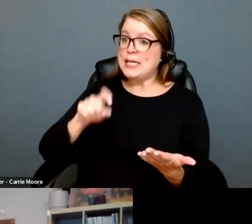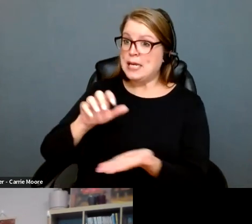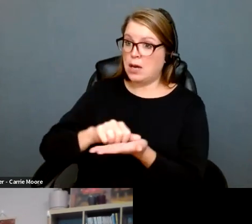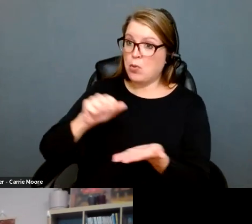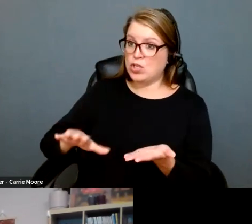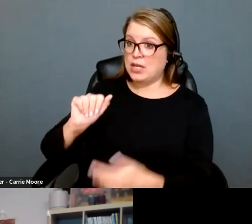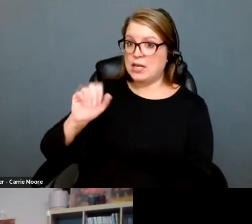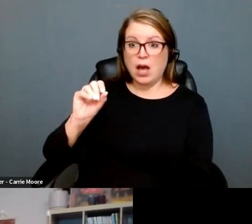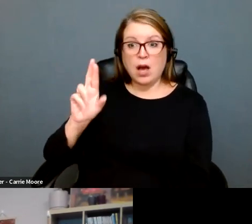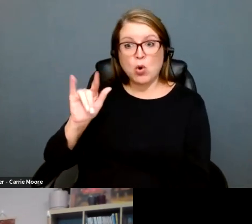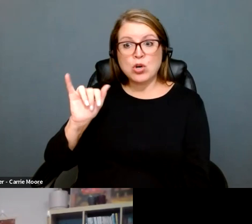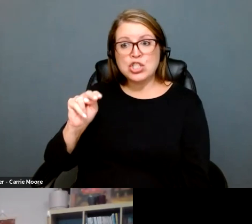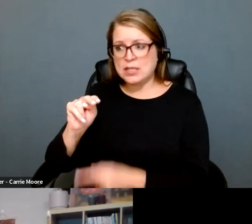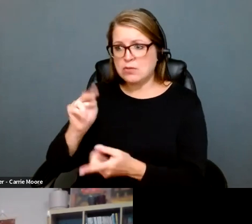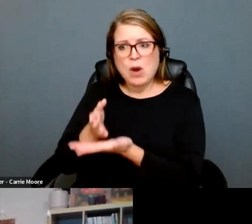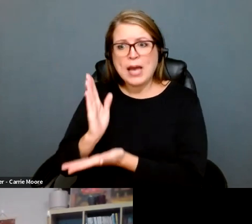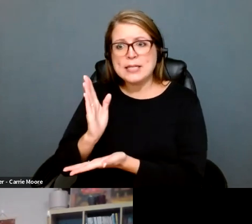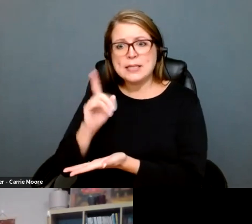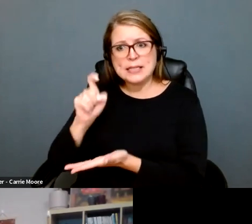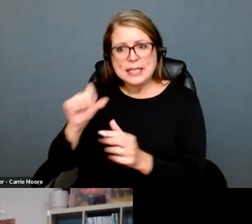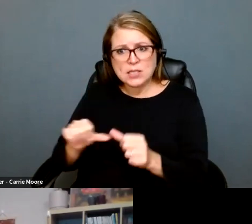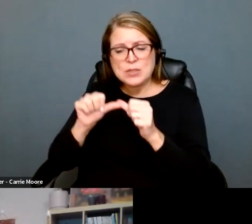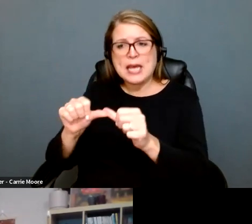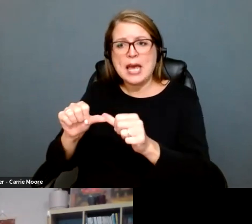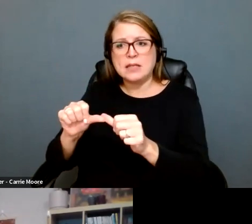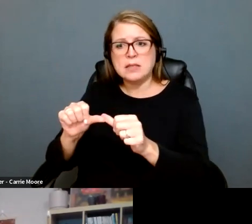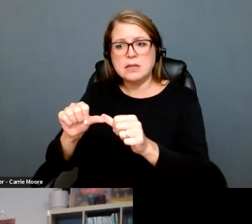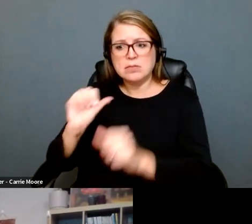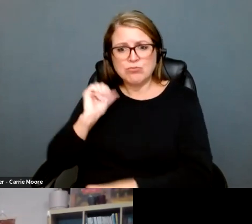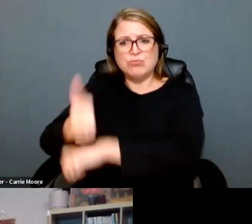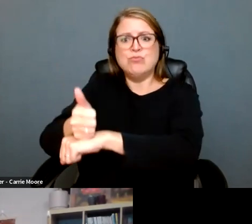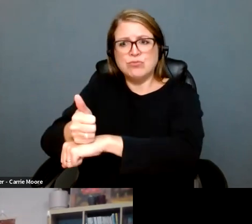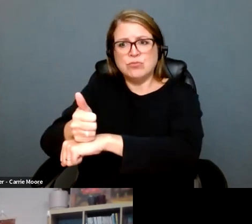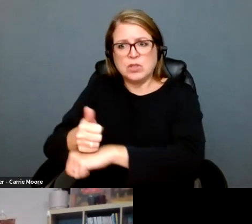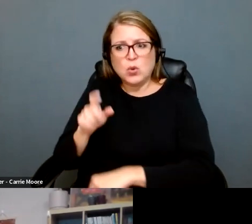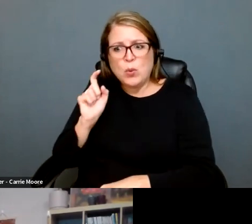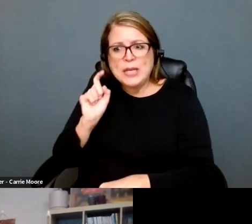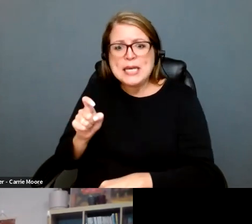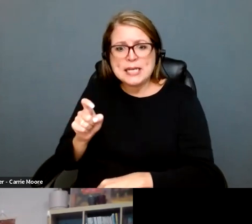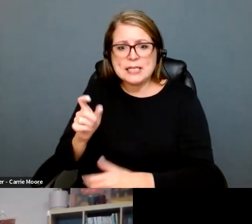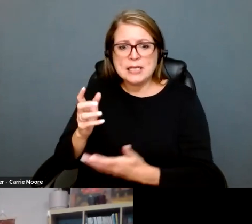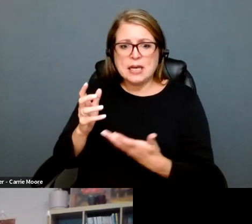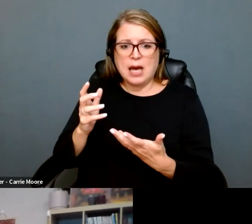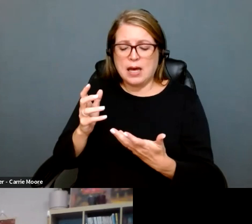Idaho? >> AADIKA: Absolutely, yes. Well, keep abortion legal, that's one thing. And keep, you know,